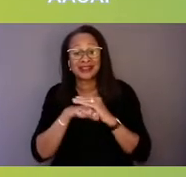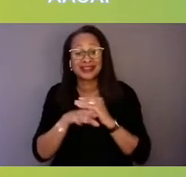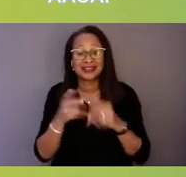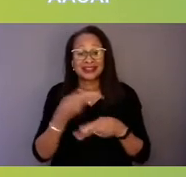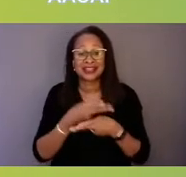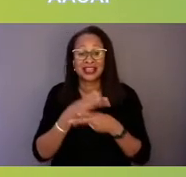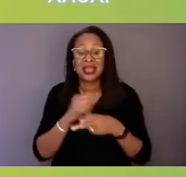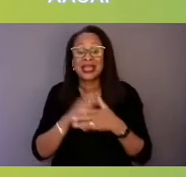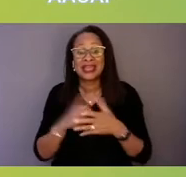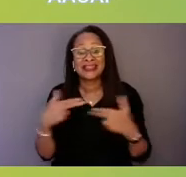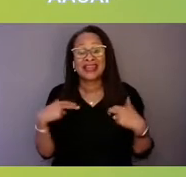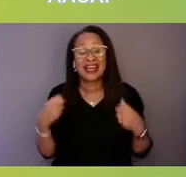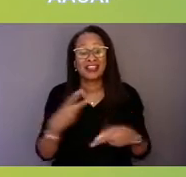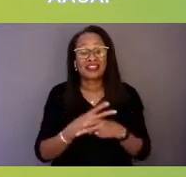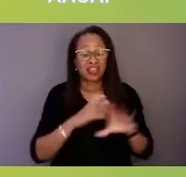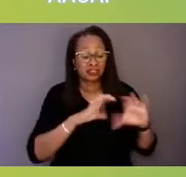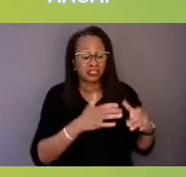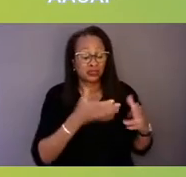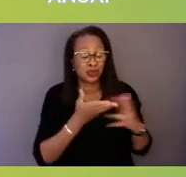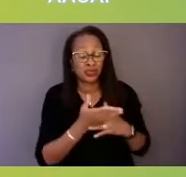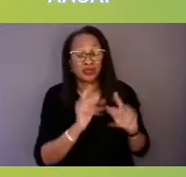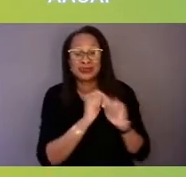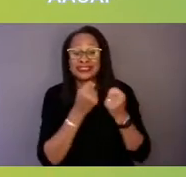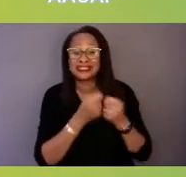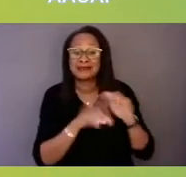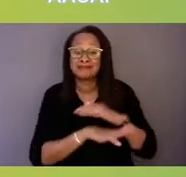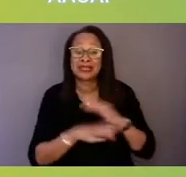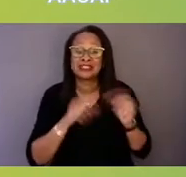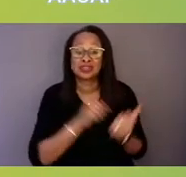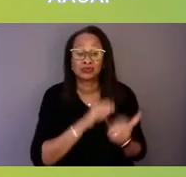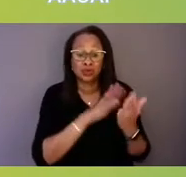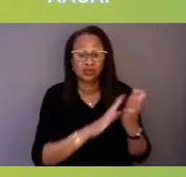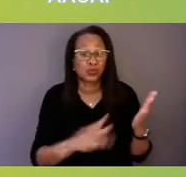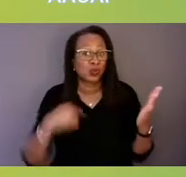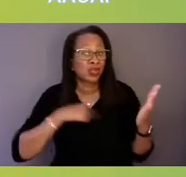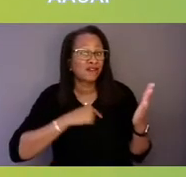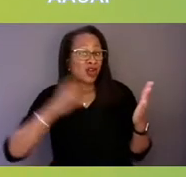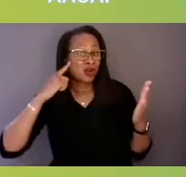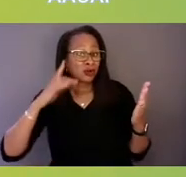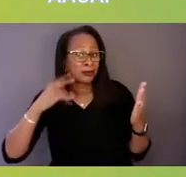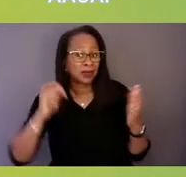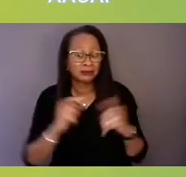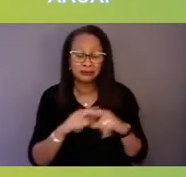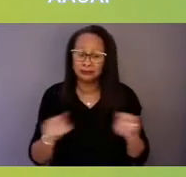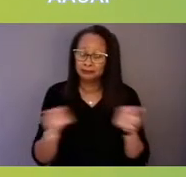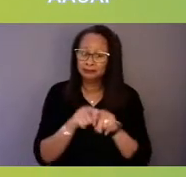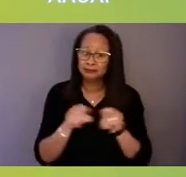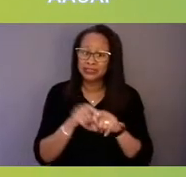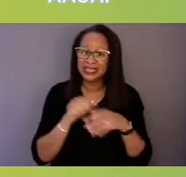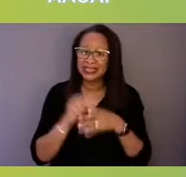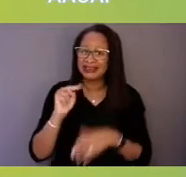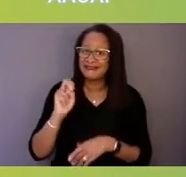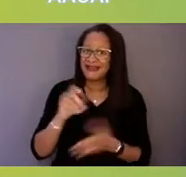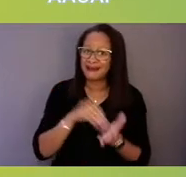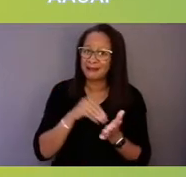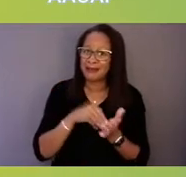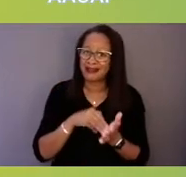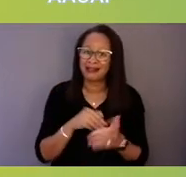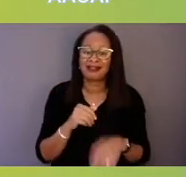through team-based approaches that we heard about, but also in non-medical settings where people may be more comfortable.